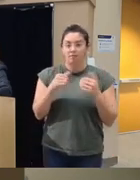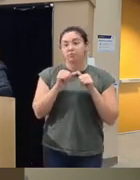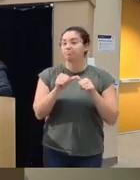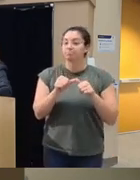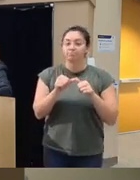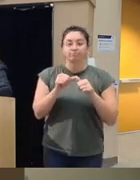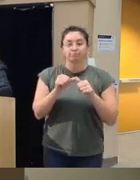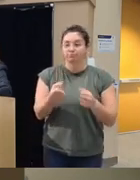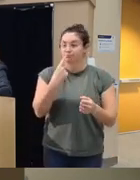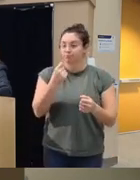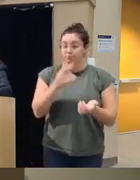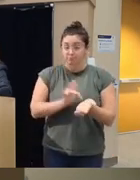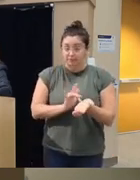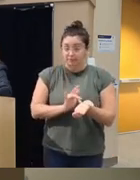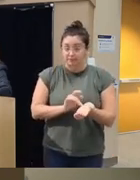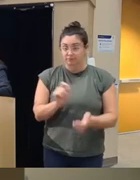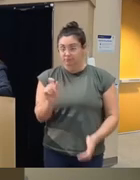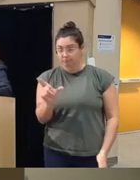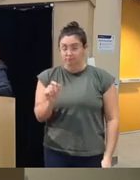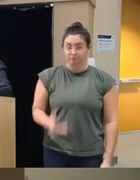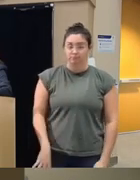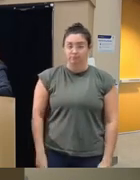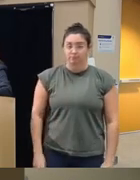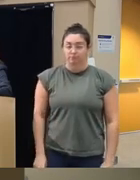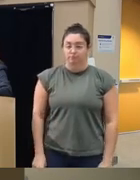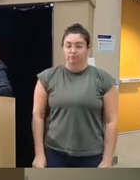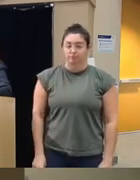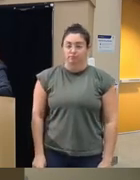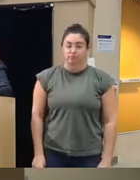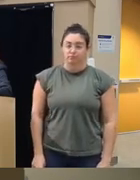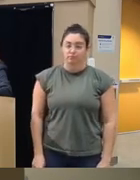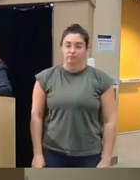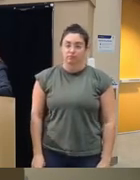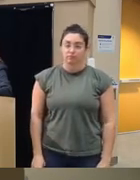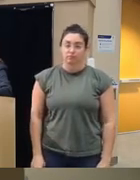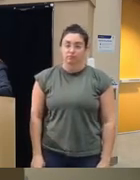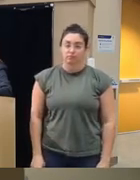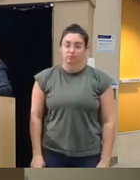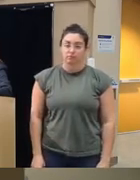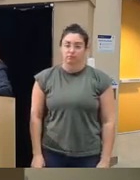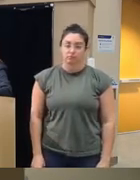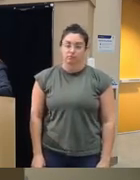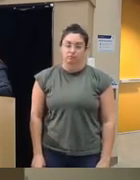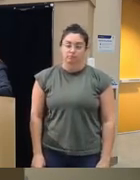medication